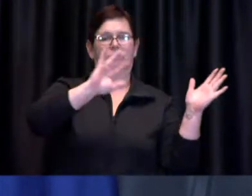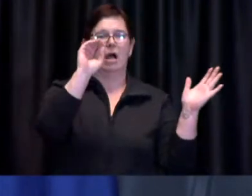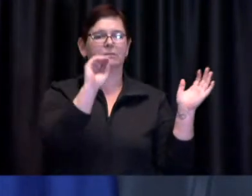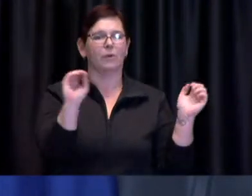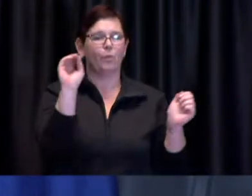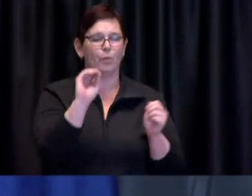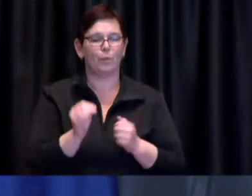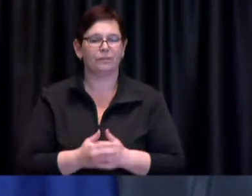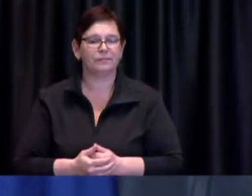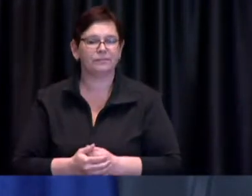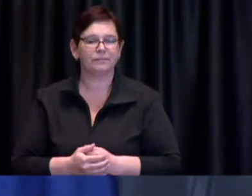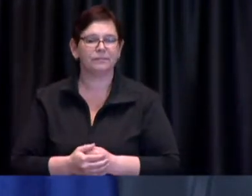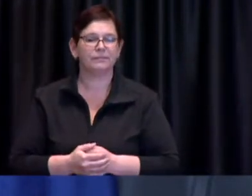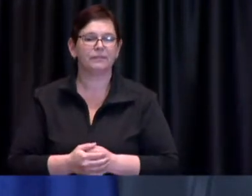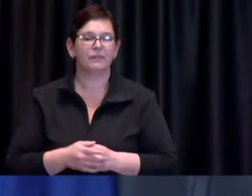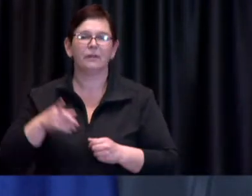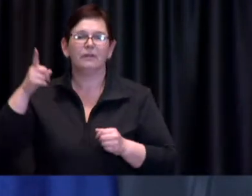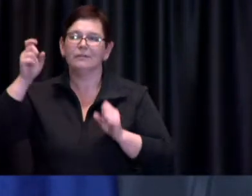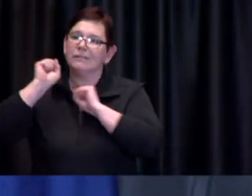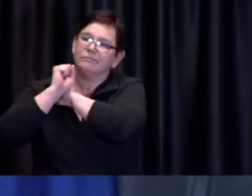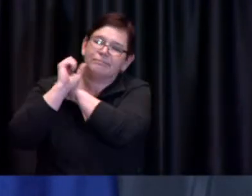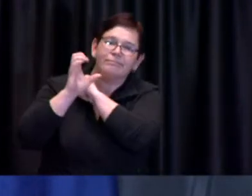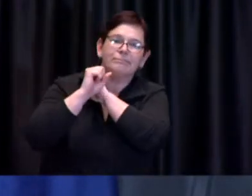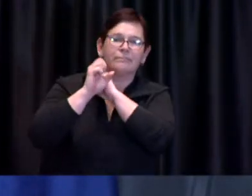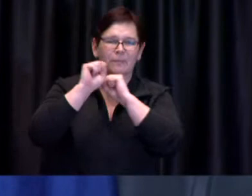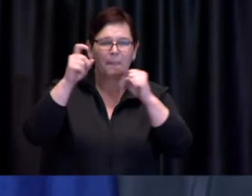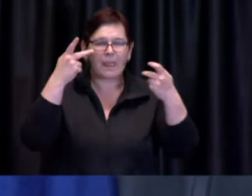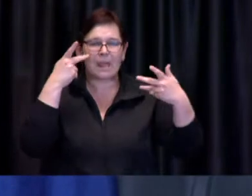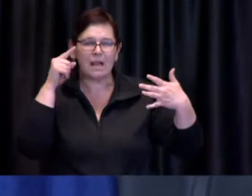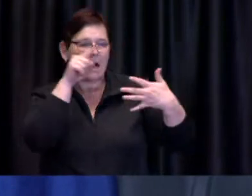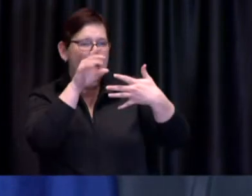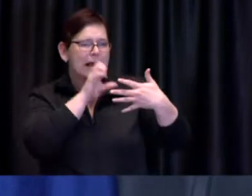find the group that we belong to so I think that is something that would be very helpful at this stage.